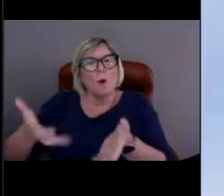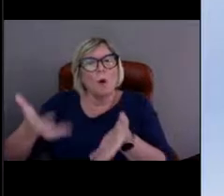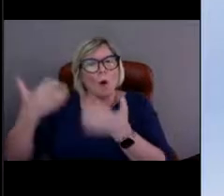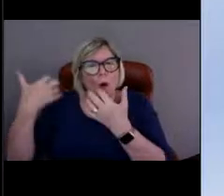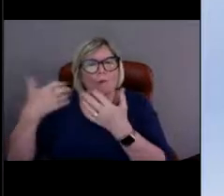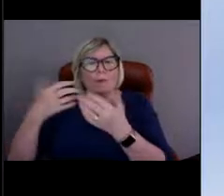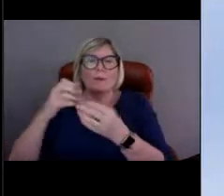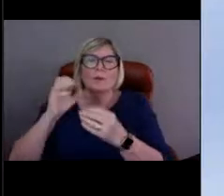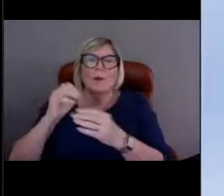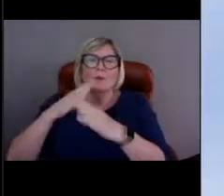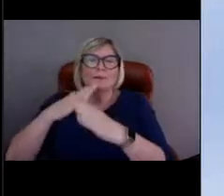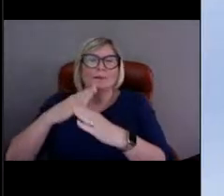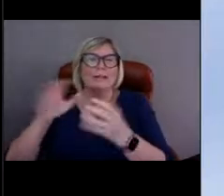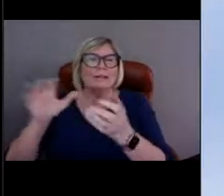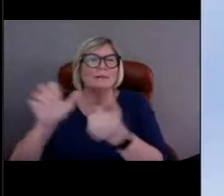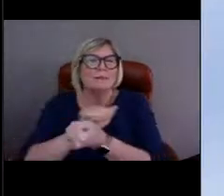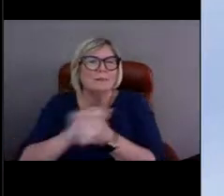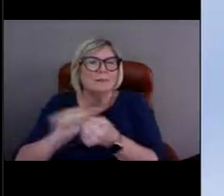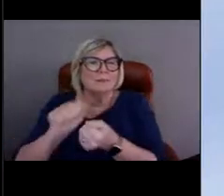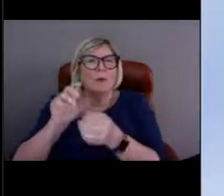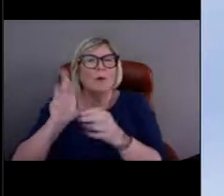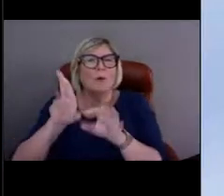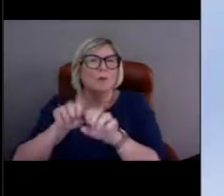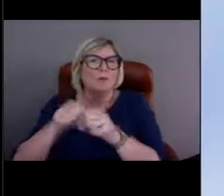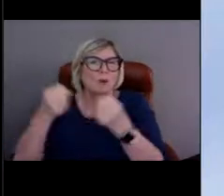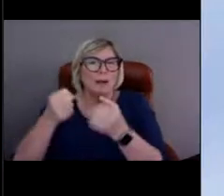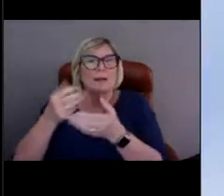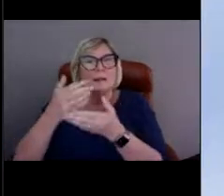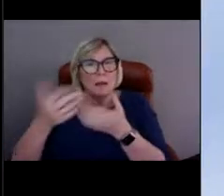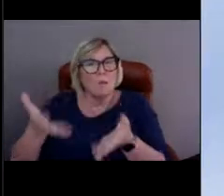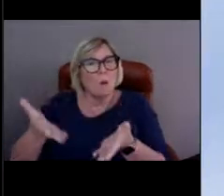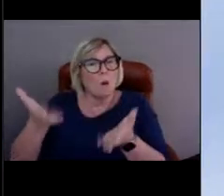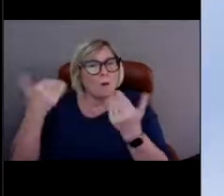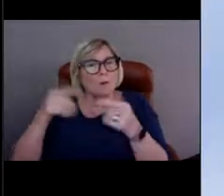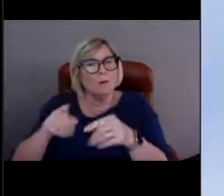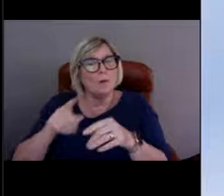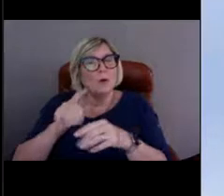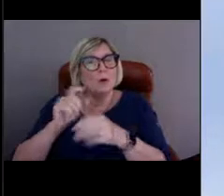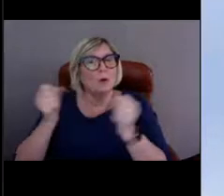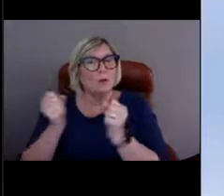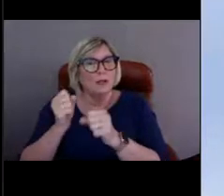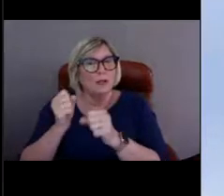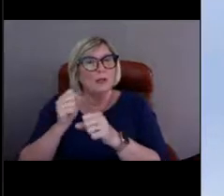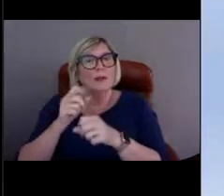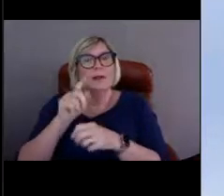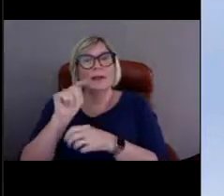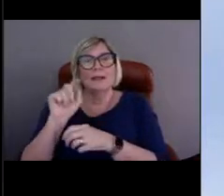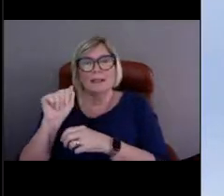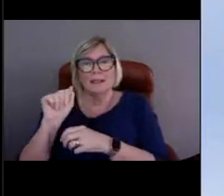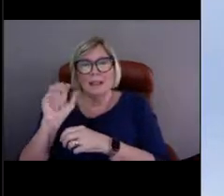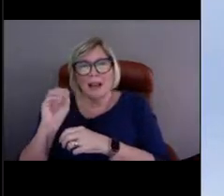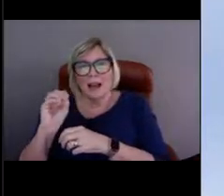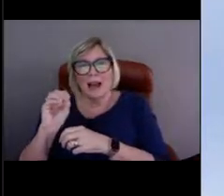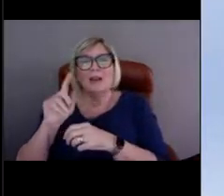And so some of those come out in the wintertime, but yep. Other buoys, the TAO, the tropical atmosphere and ocean buoys,